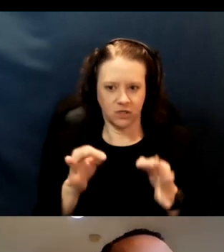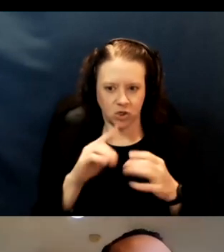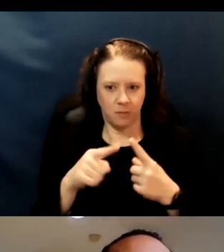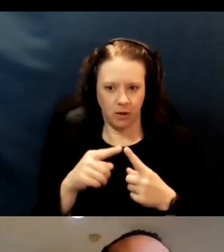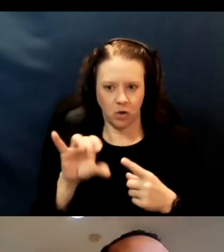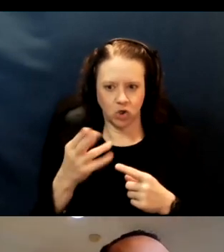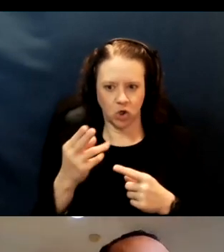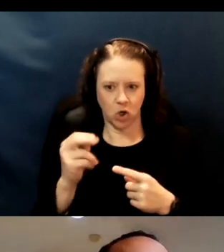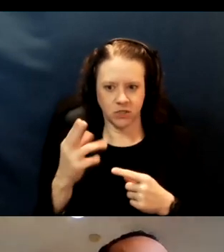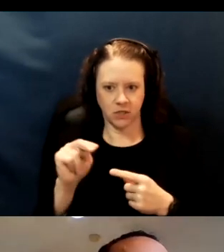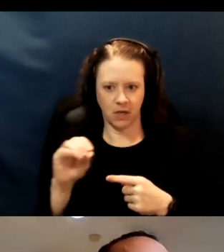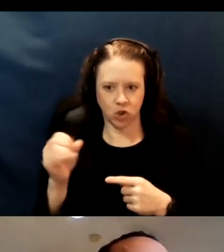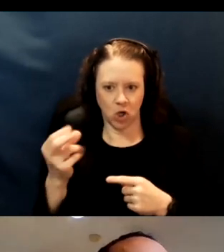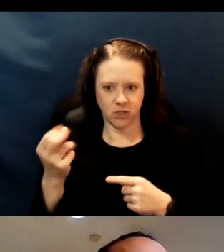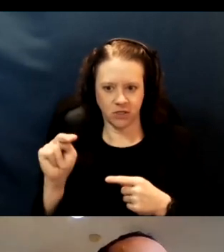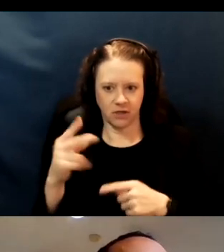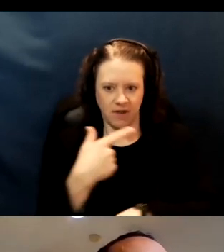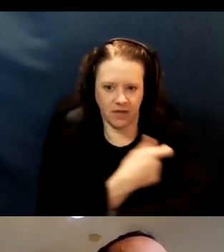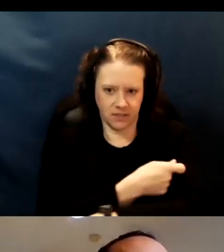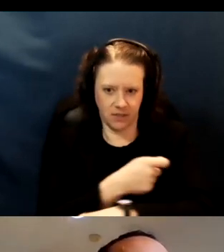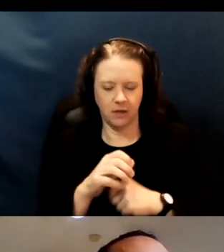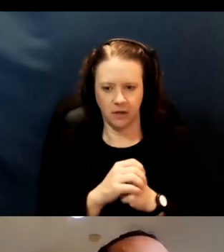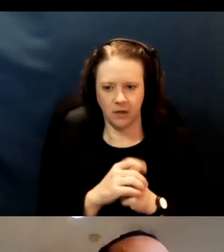I'll go into this in a little bit more detail in a later slide.